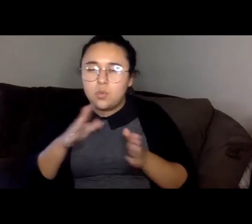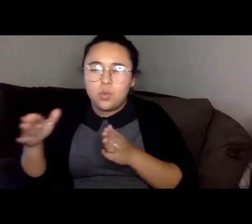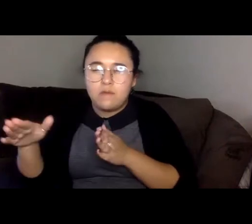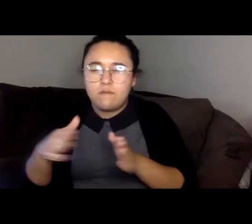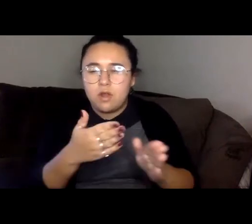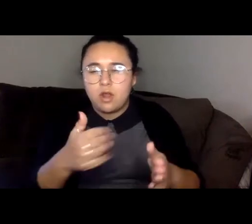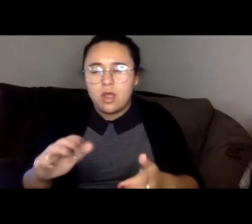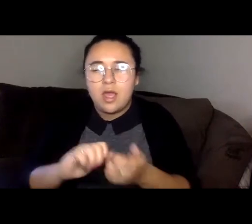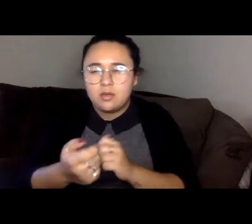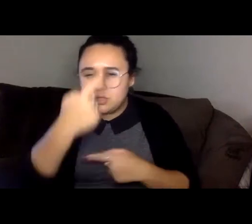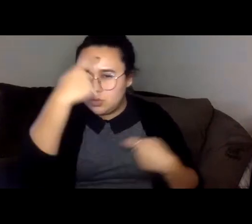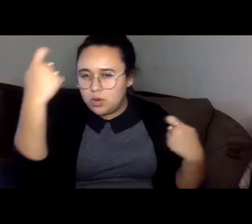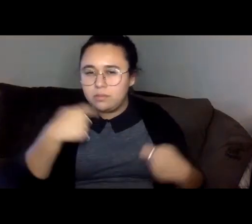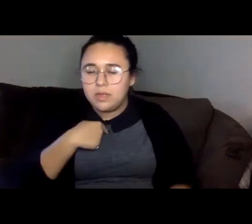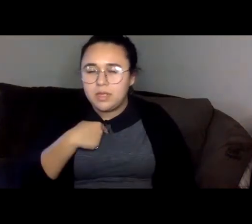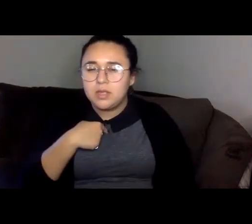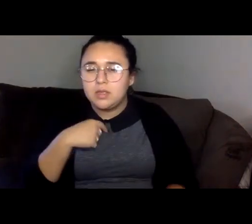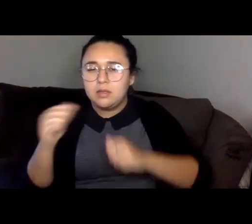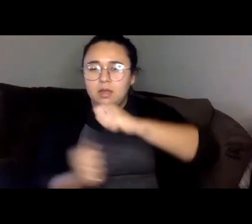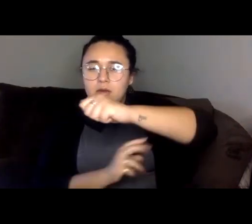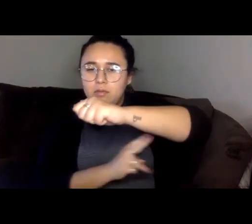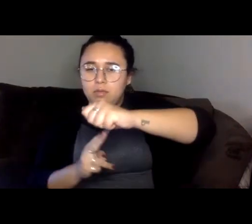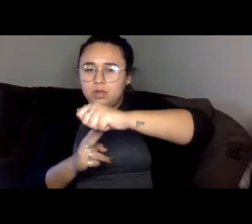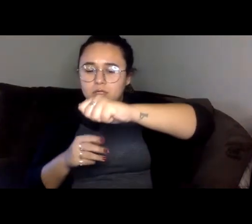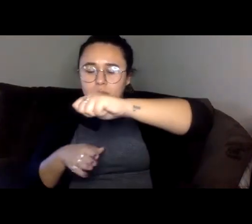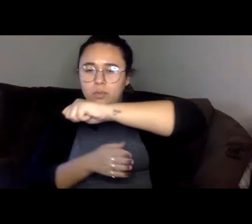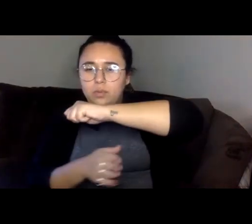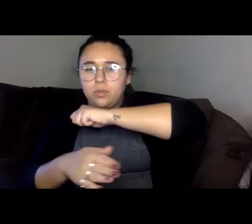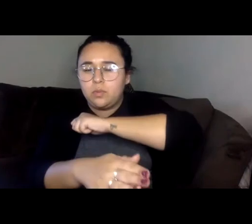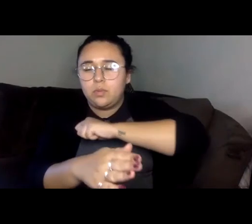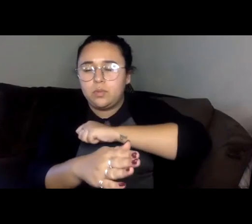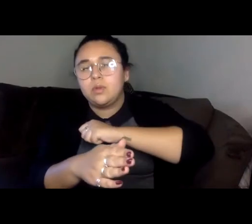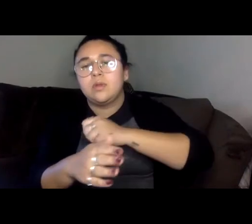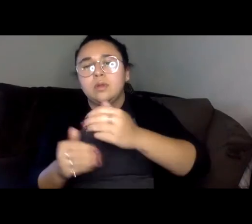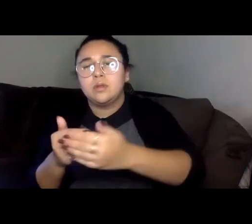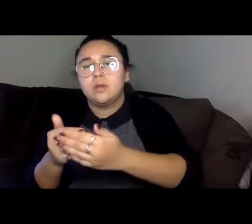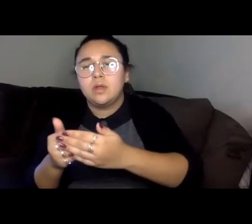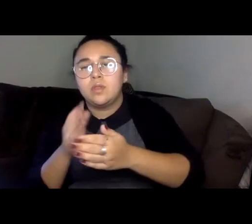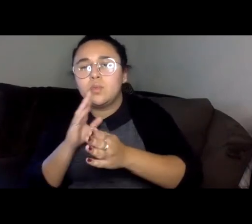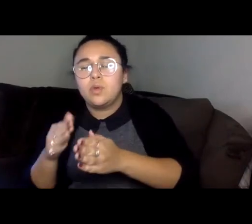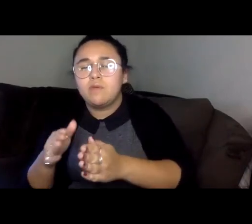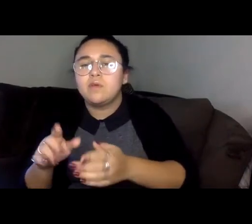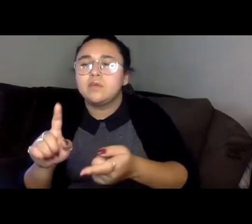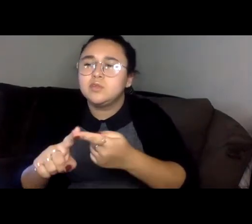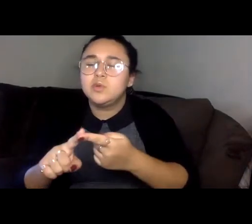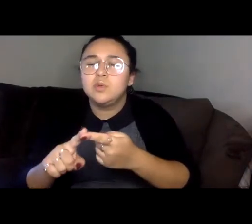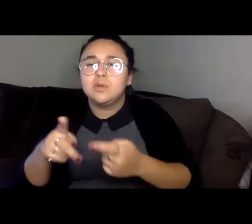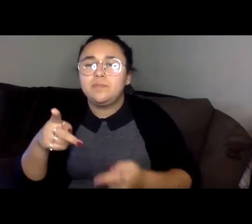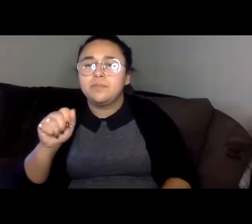Lamia south to join the pain River, then through the delta into the Pacific Ocean, and across